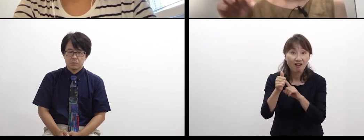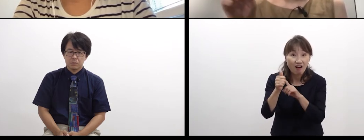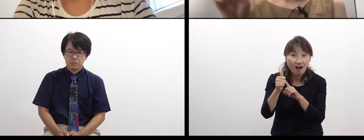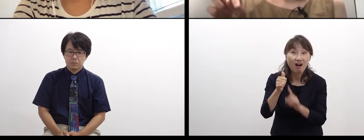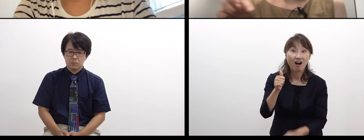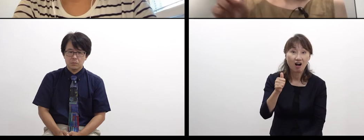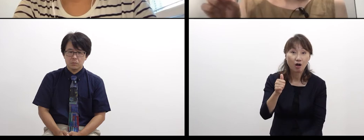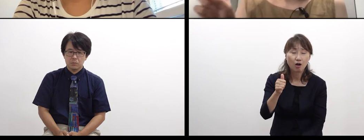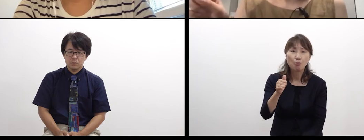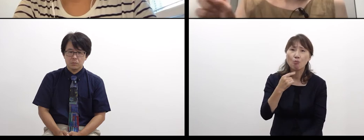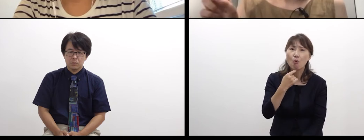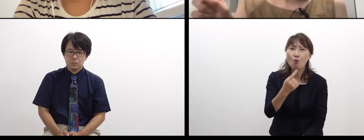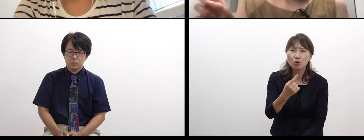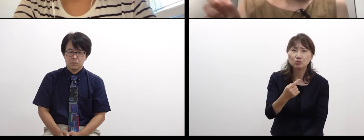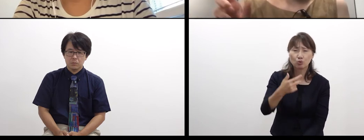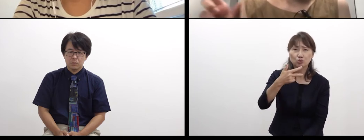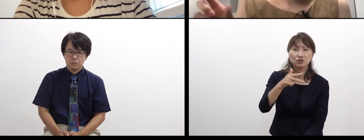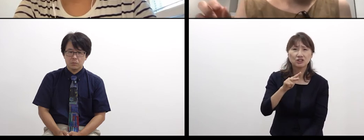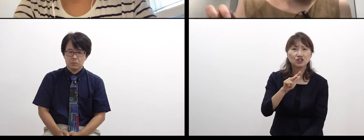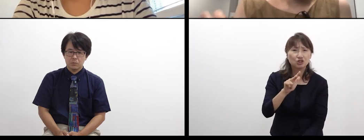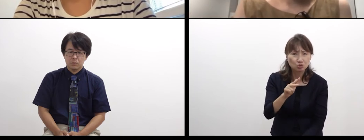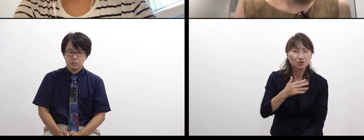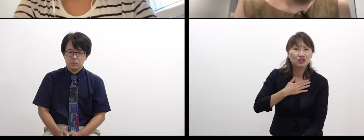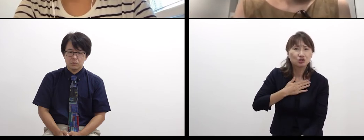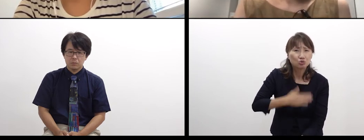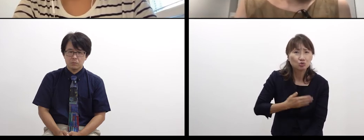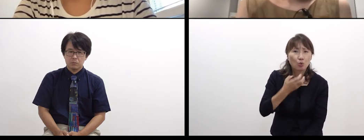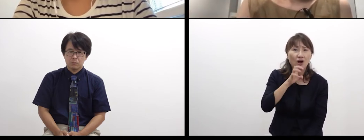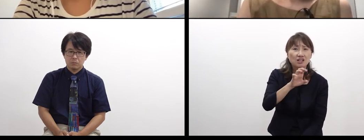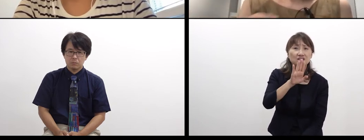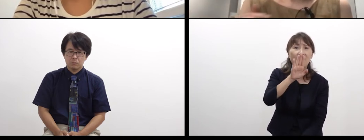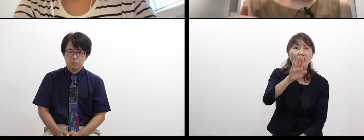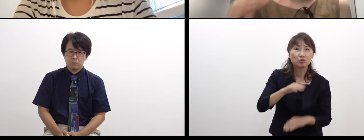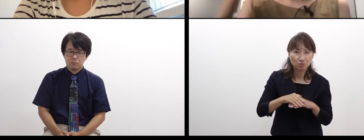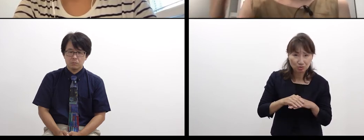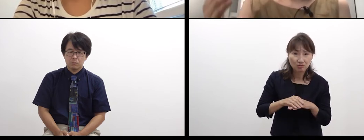which is with Chinese character meaning appropriation,